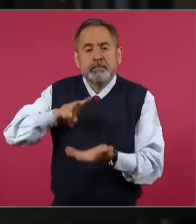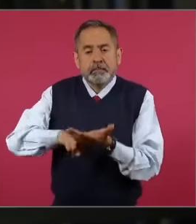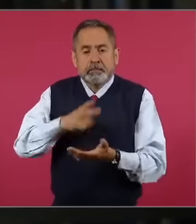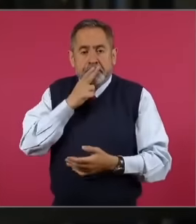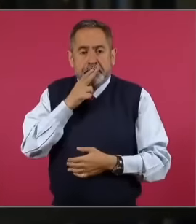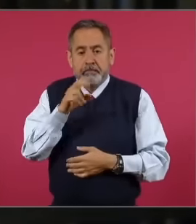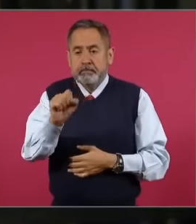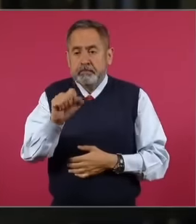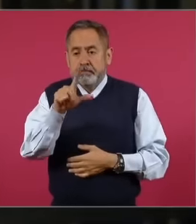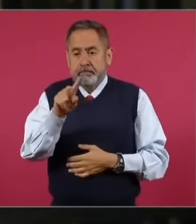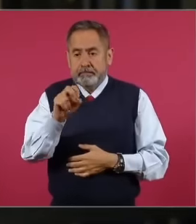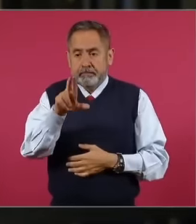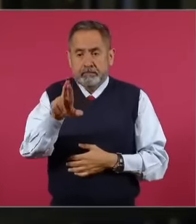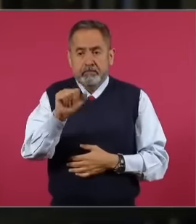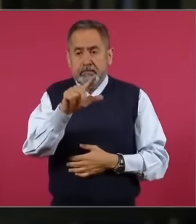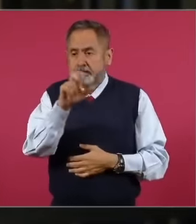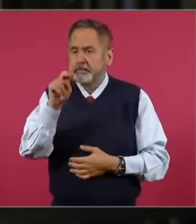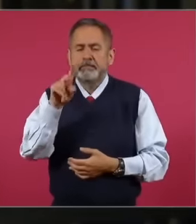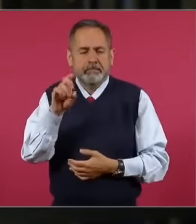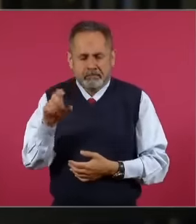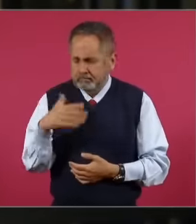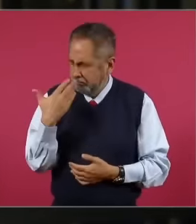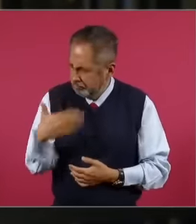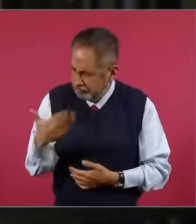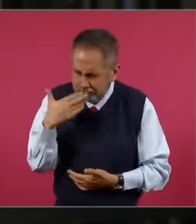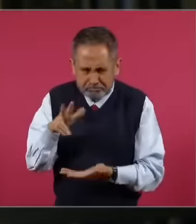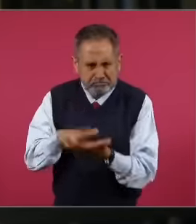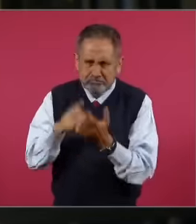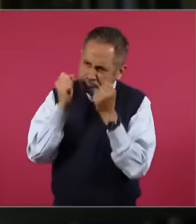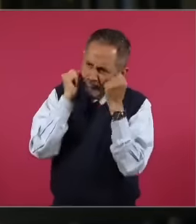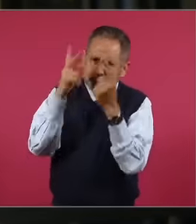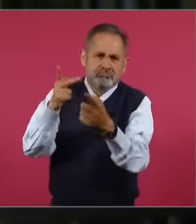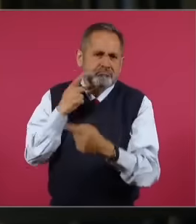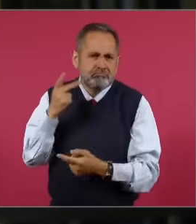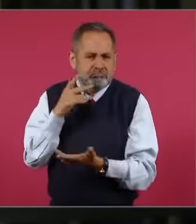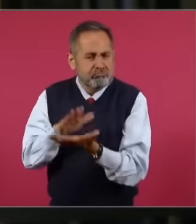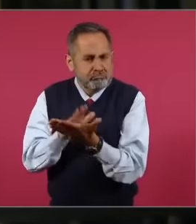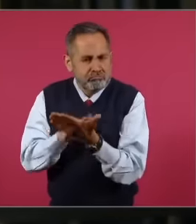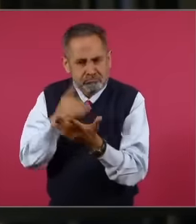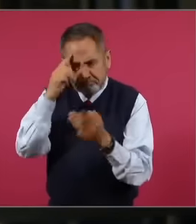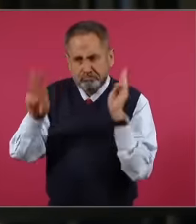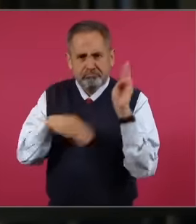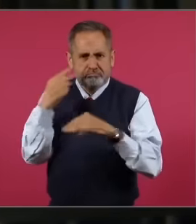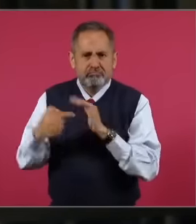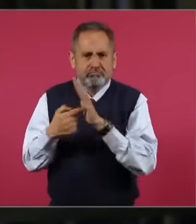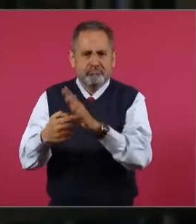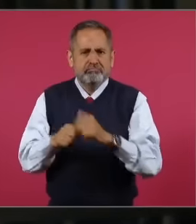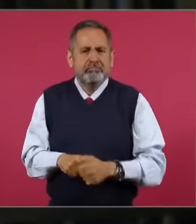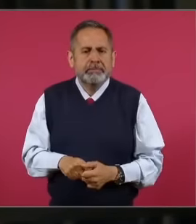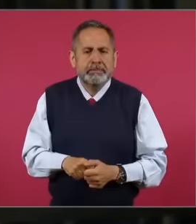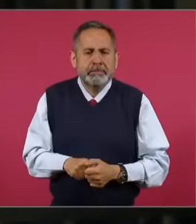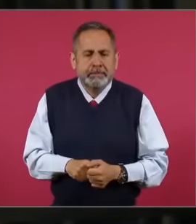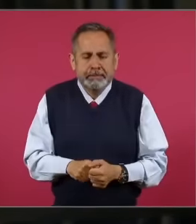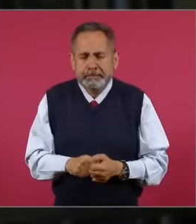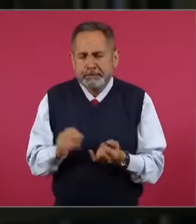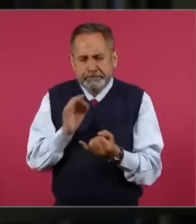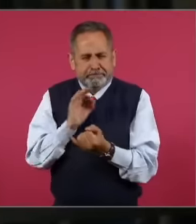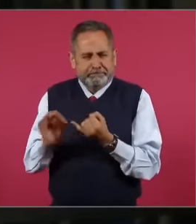Allende, an extraordinary political figure for the world within Of the last participations